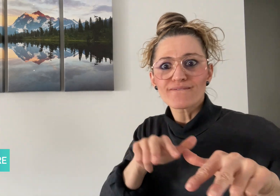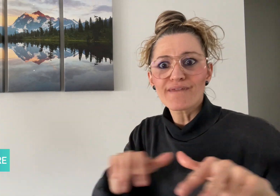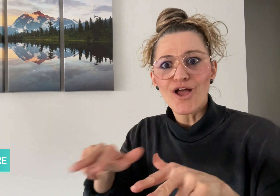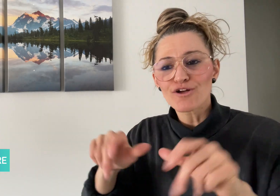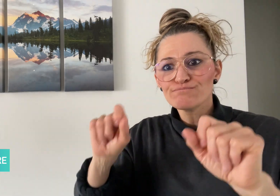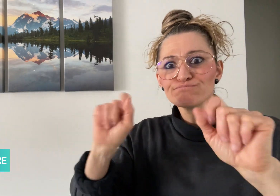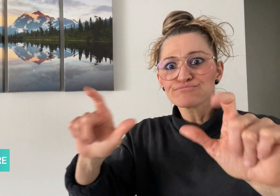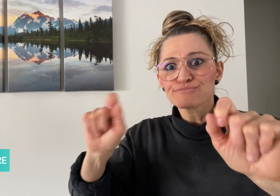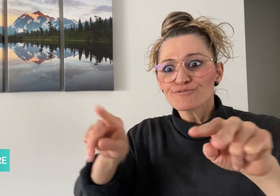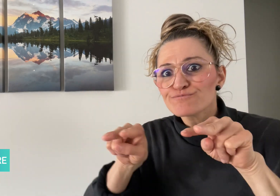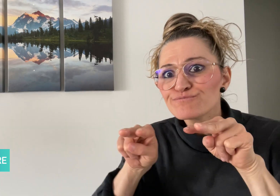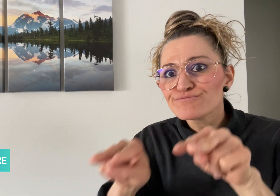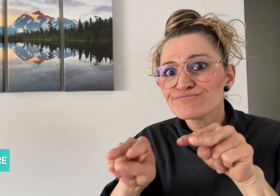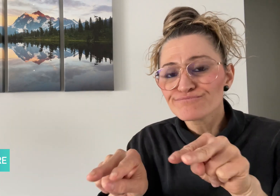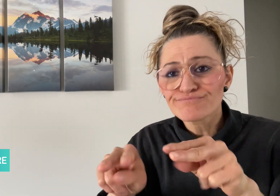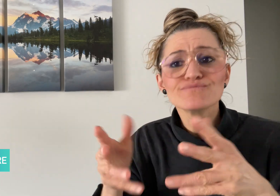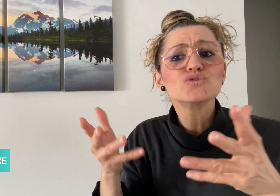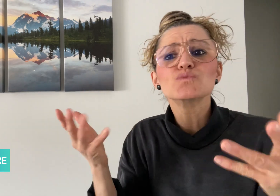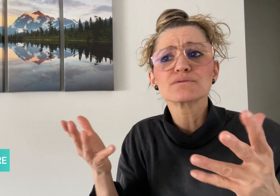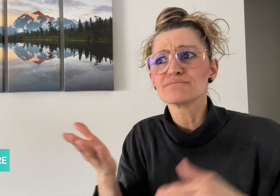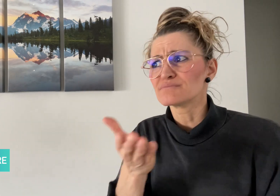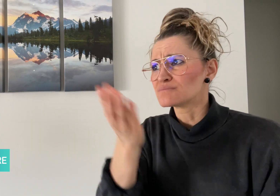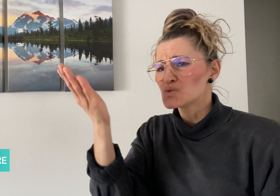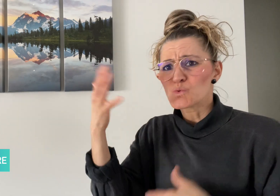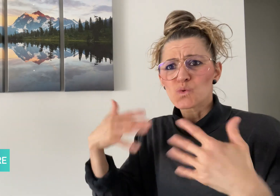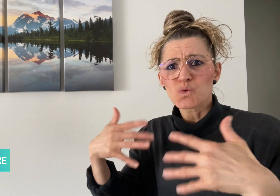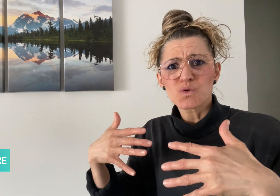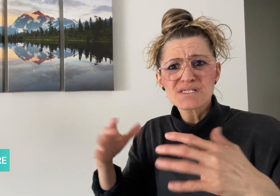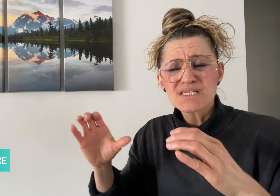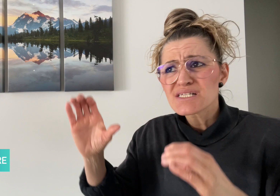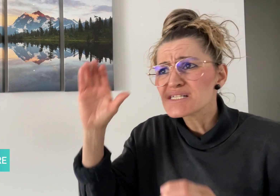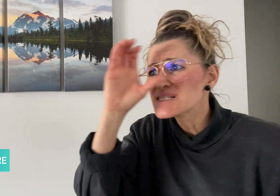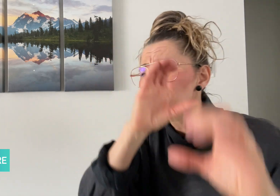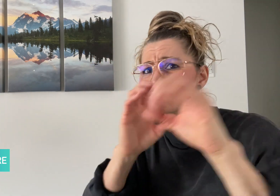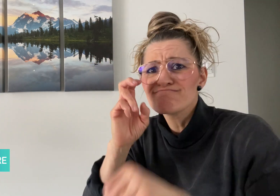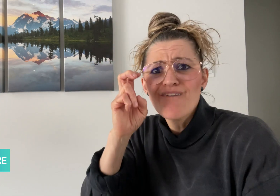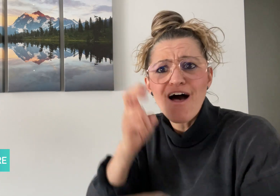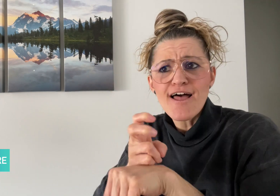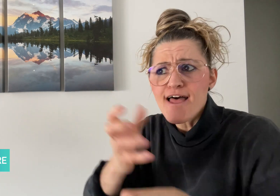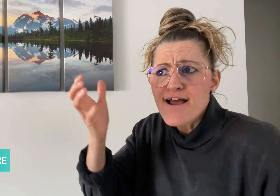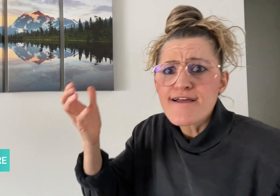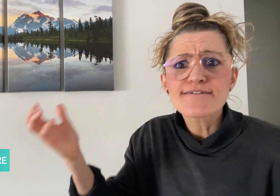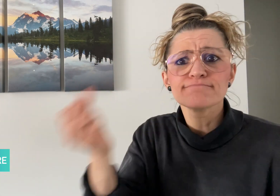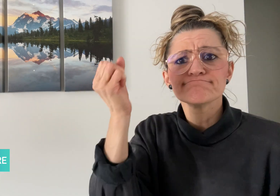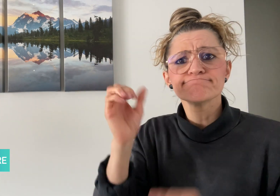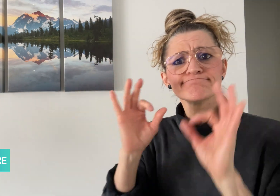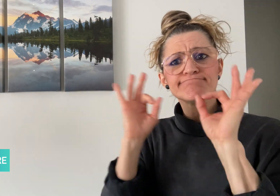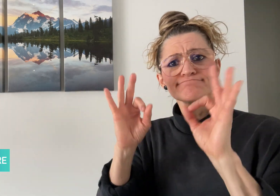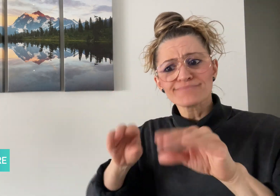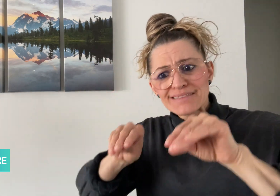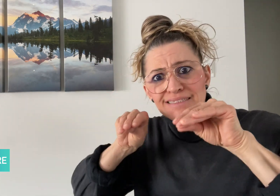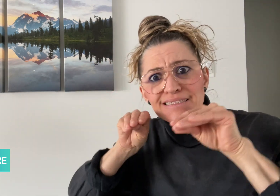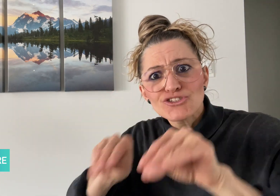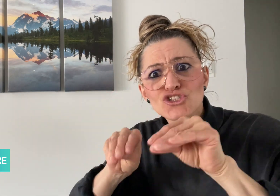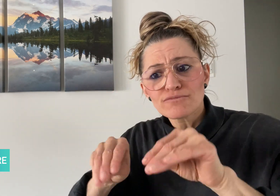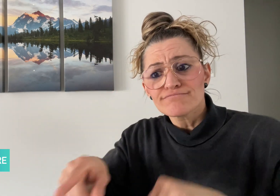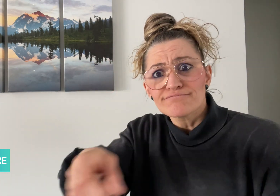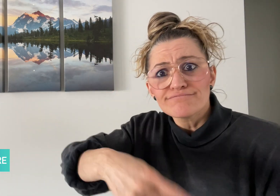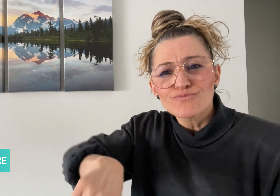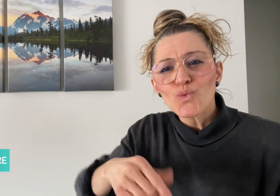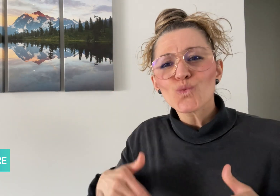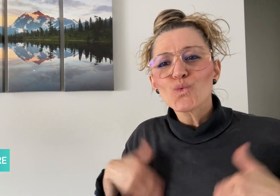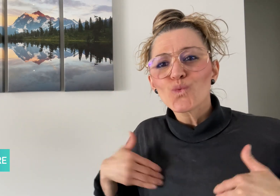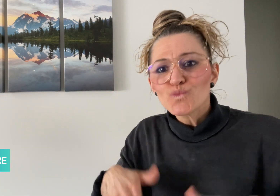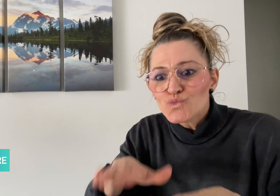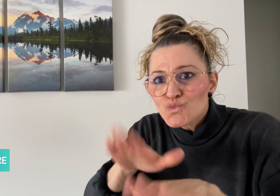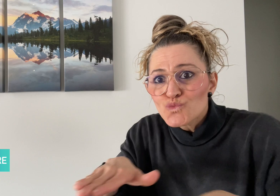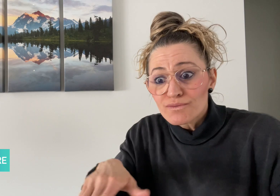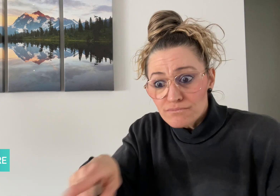It's so hard to find educational resources for kids who sign